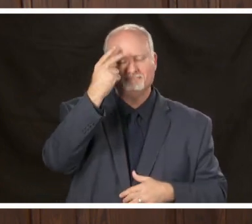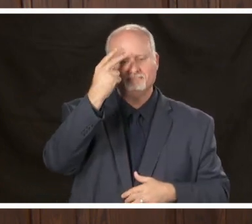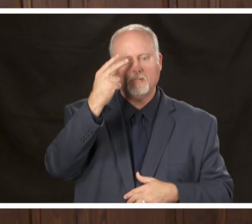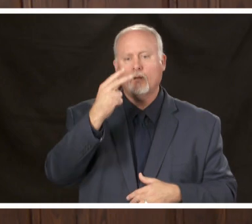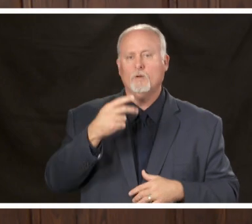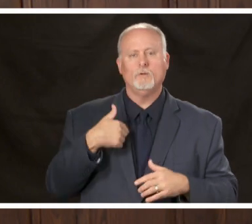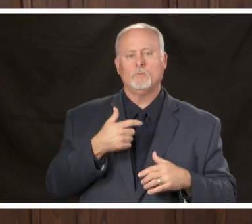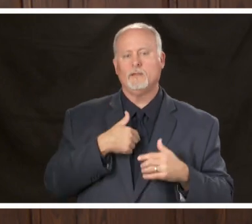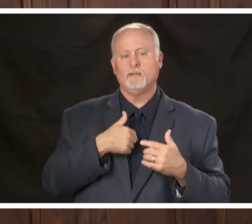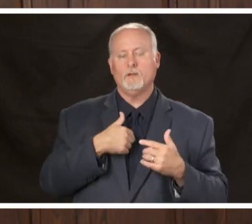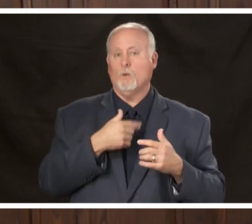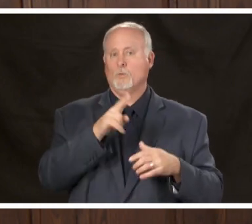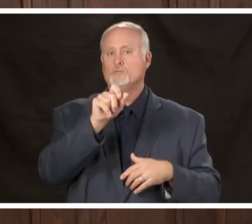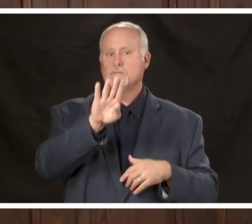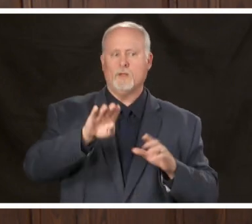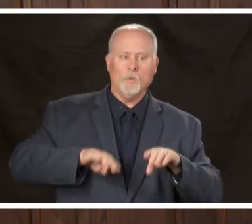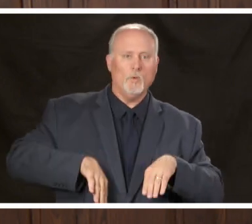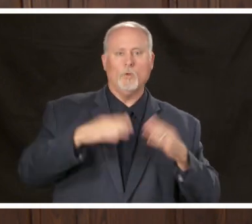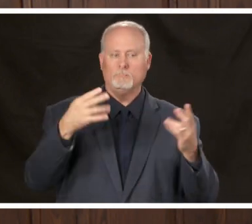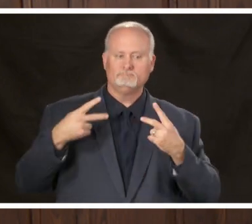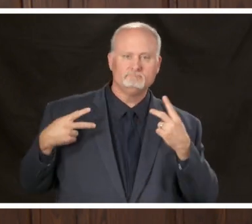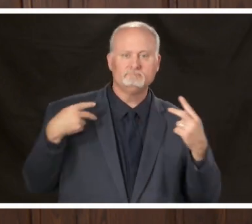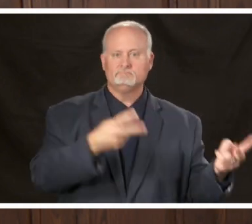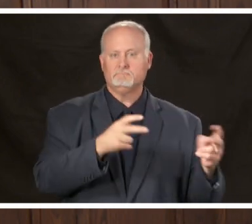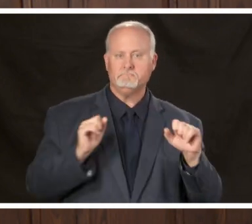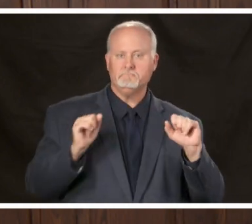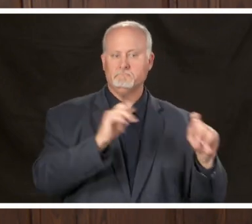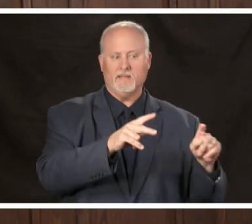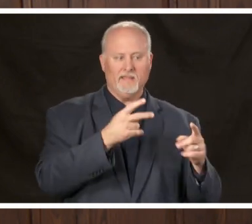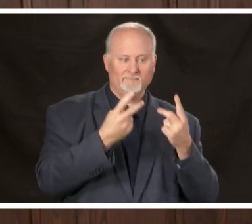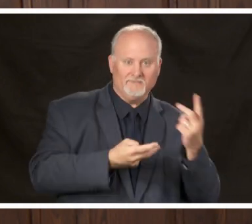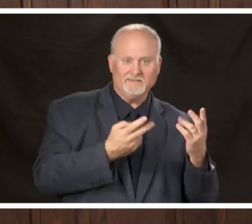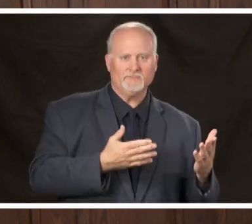hey UAB is opening up and allowing visitors to come in the hospital now it